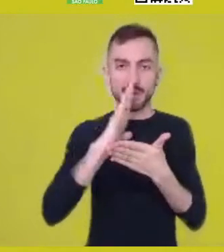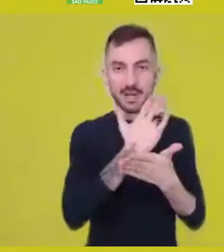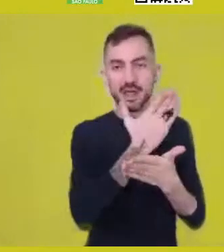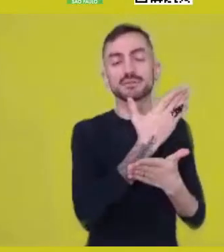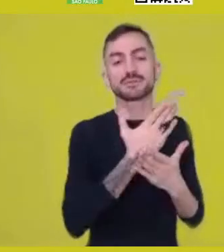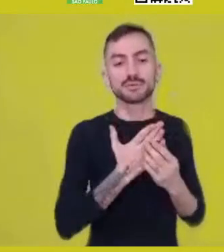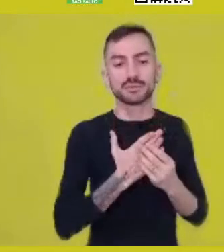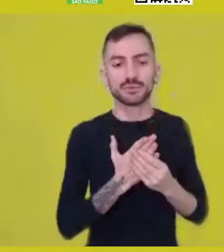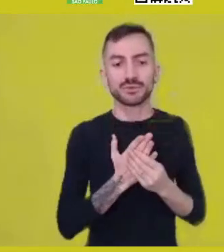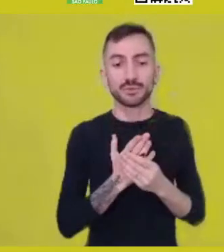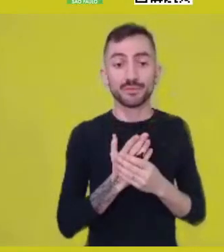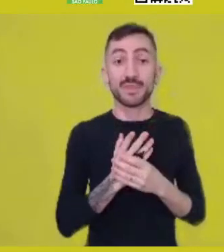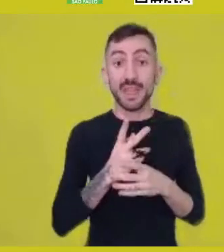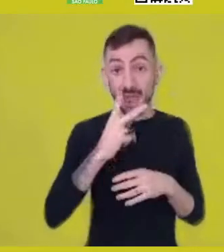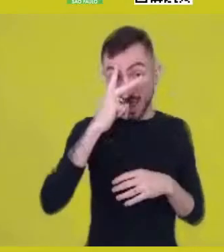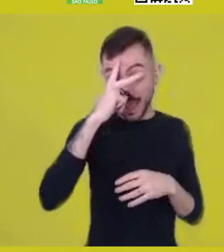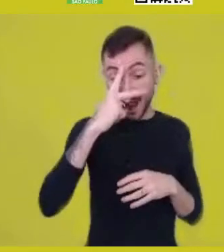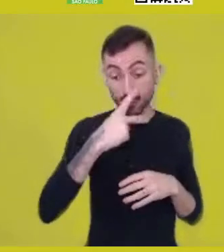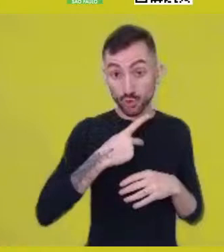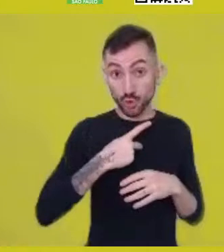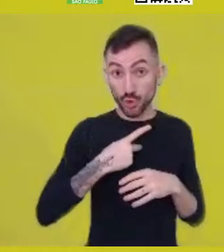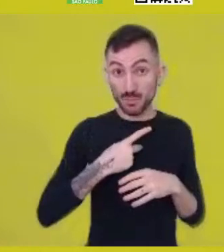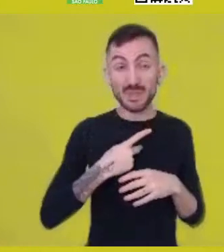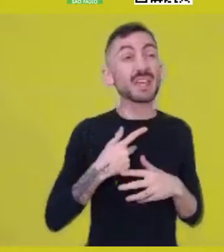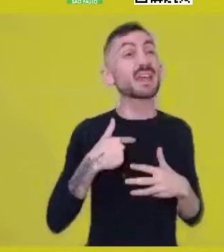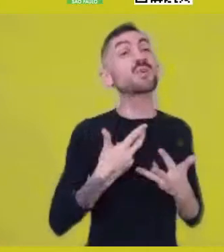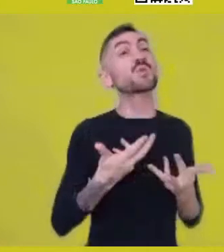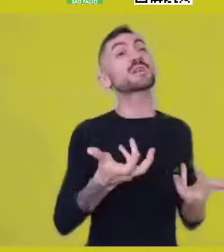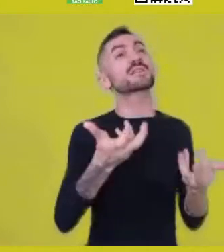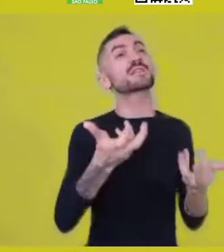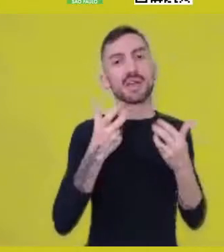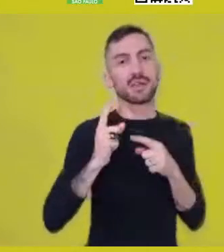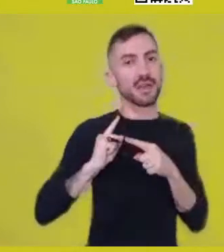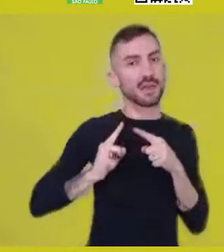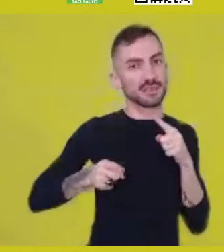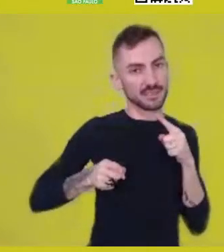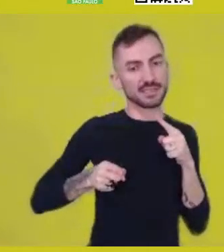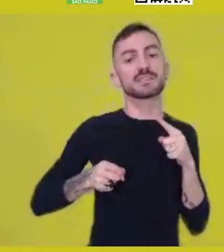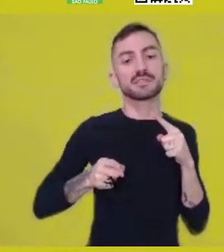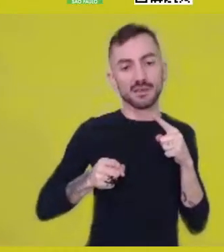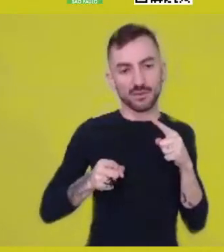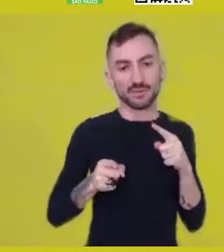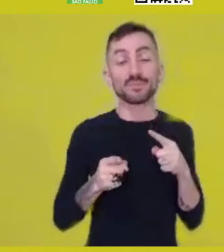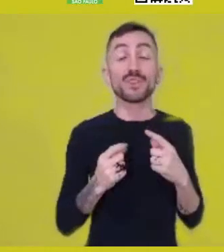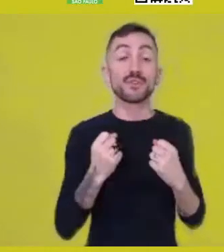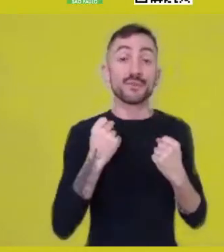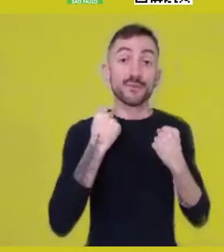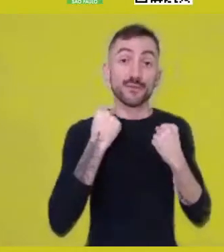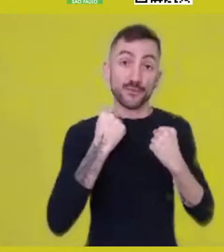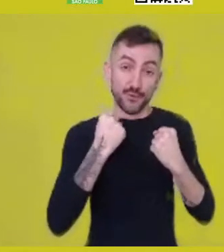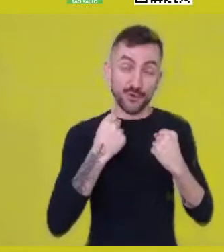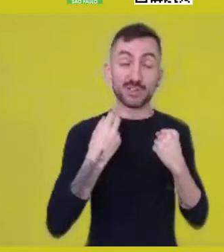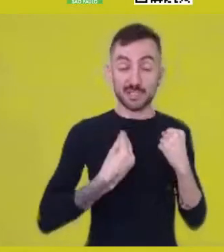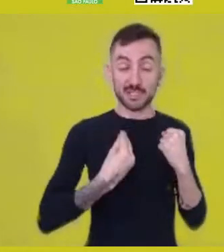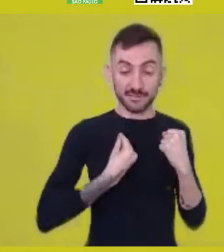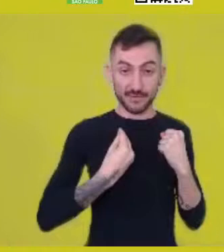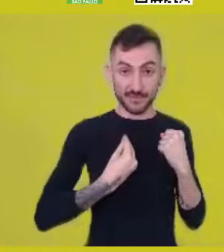A restriction of a diminishment of a force of vitality, of a dimension of vitality,